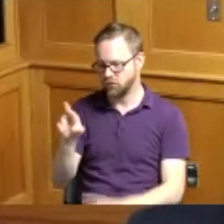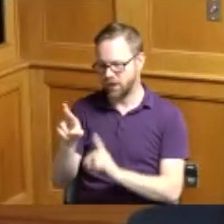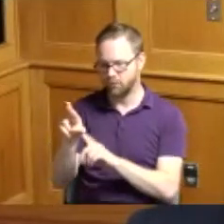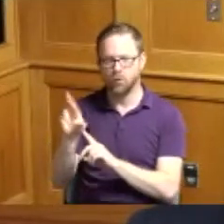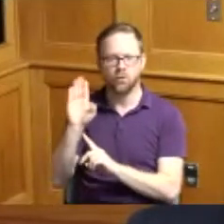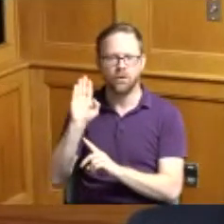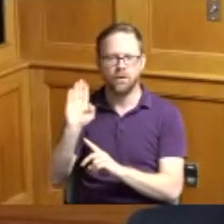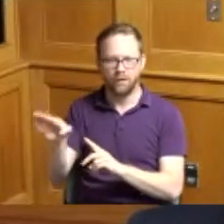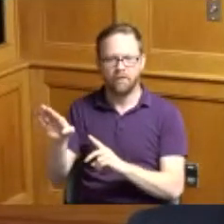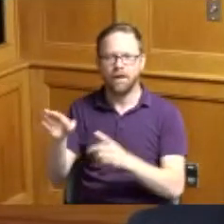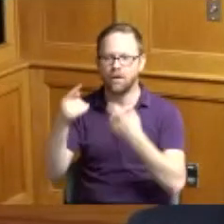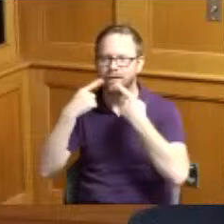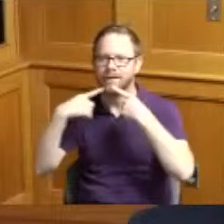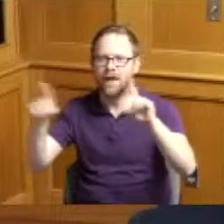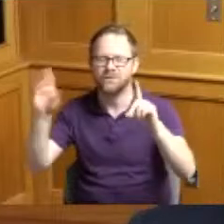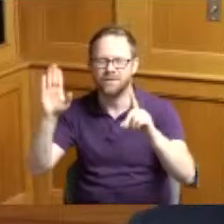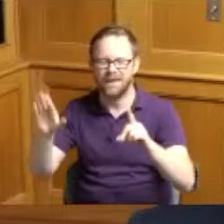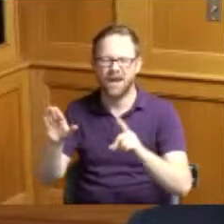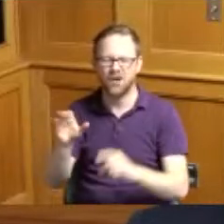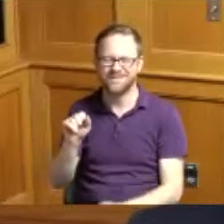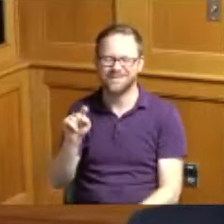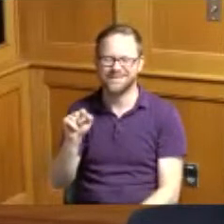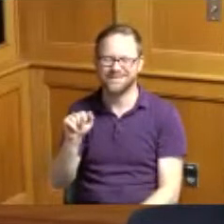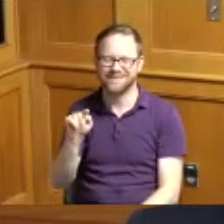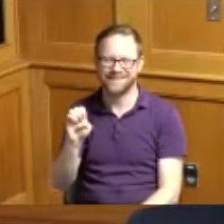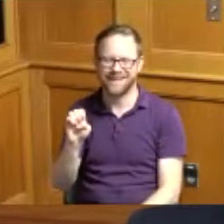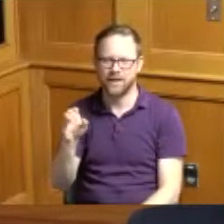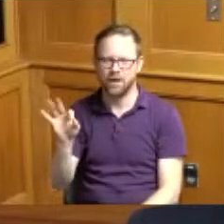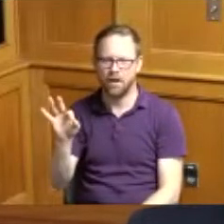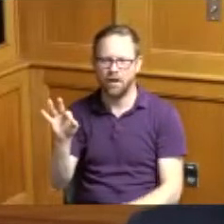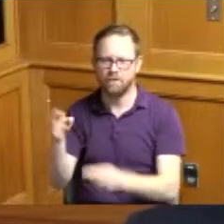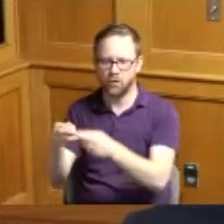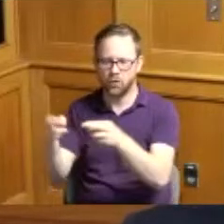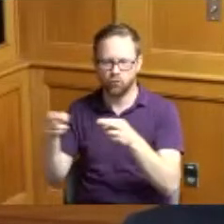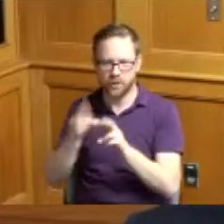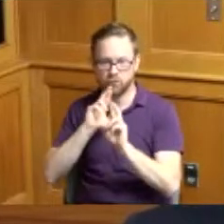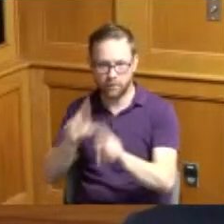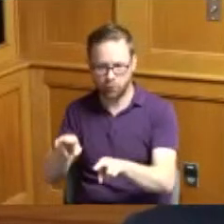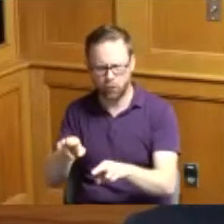report they did a really great job I thought of of kicking this off I want to congratulate